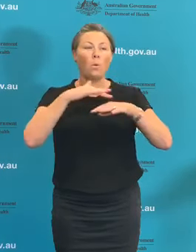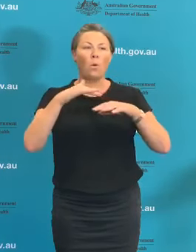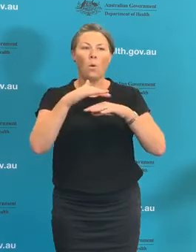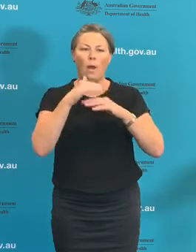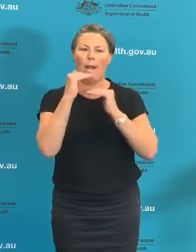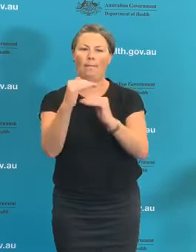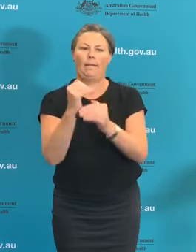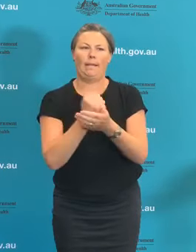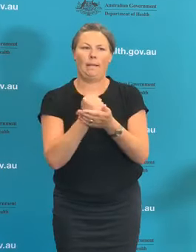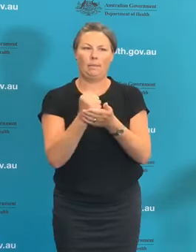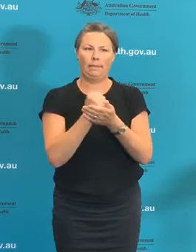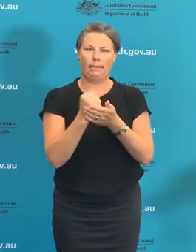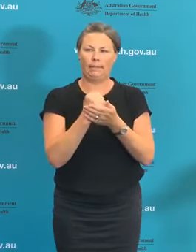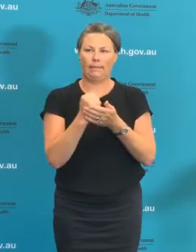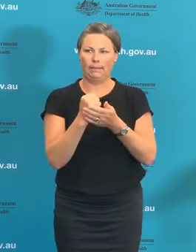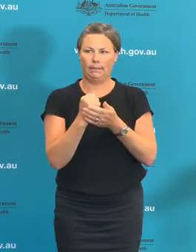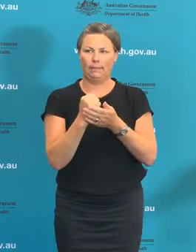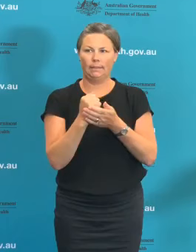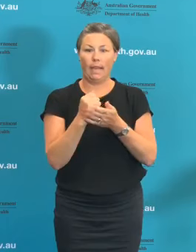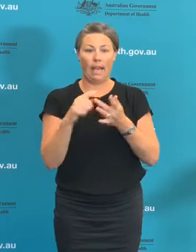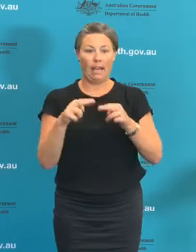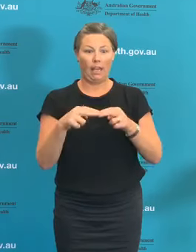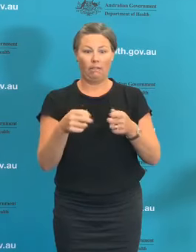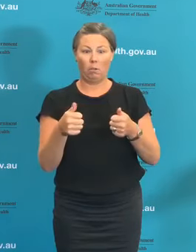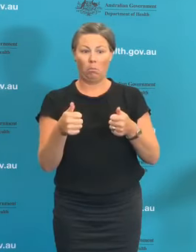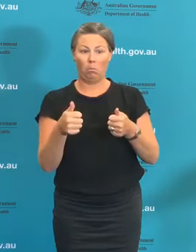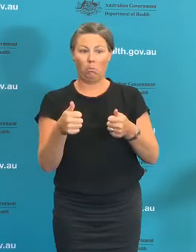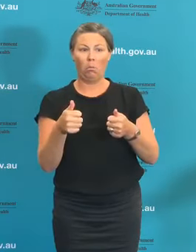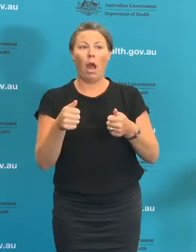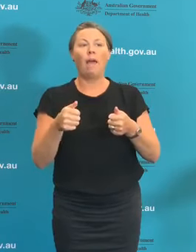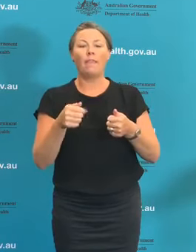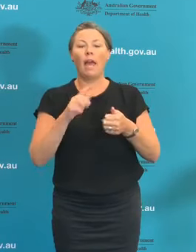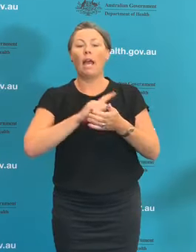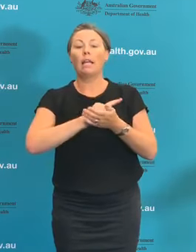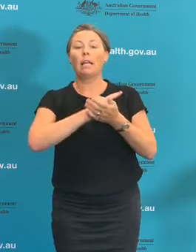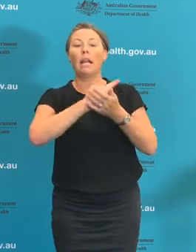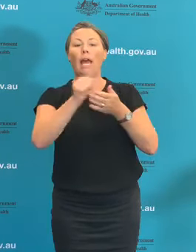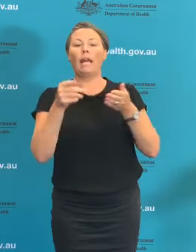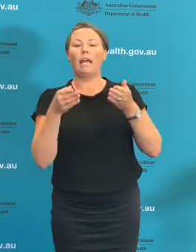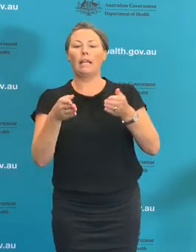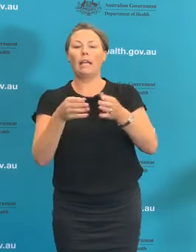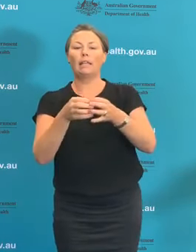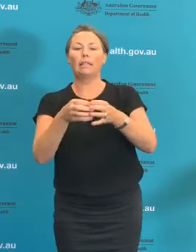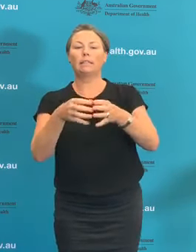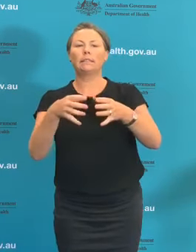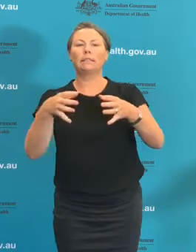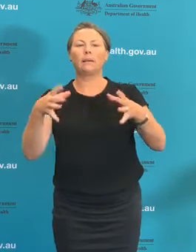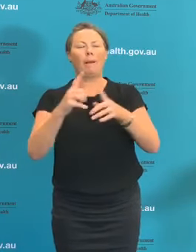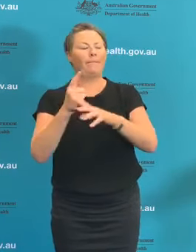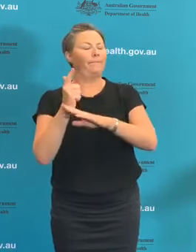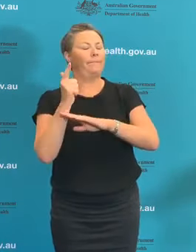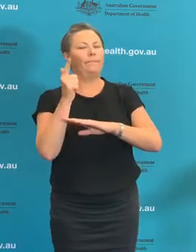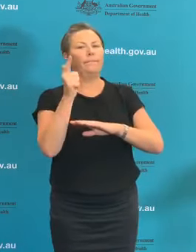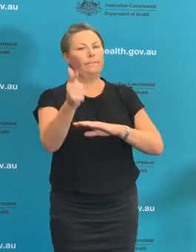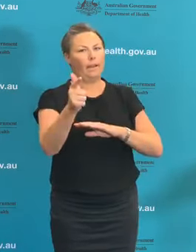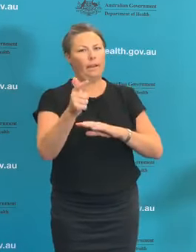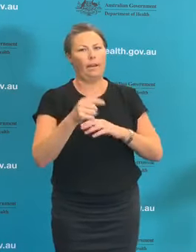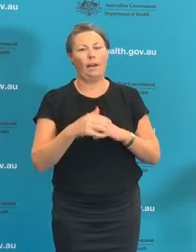this morning and you can infer from that that larger gatherings are a longer way off and that would include having crowds at sporting